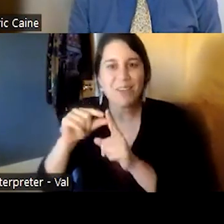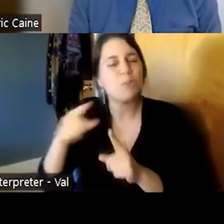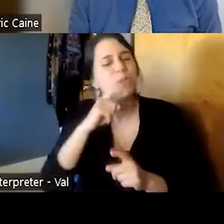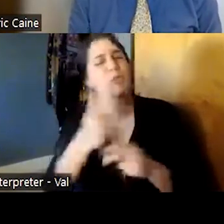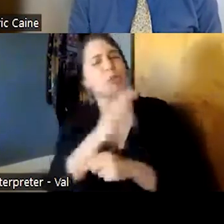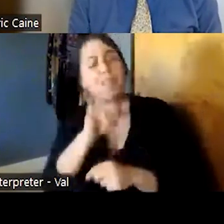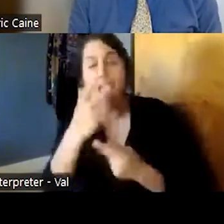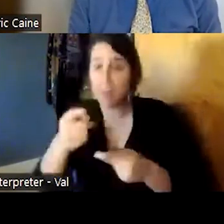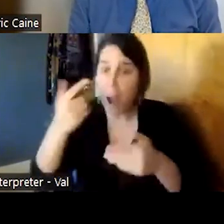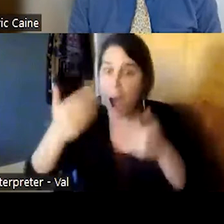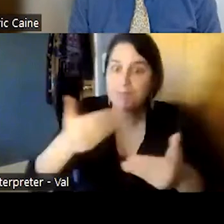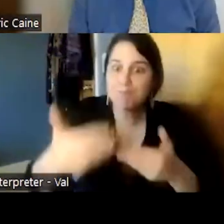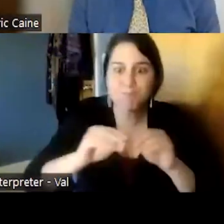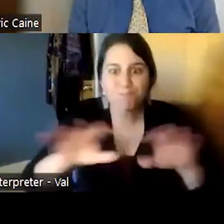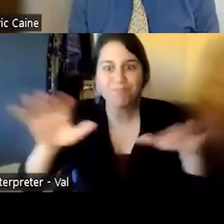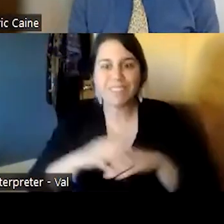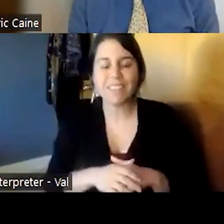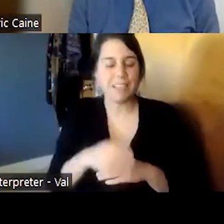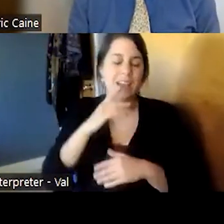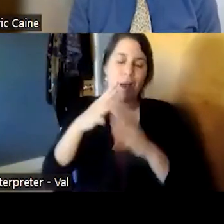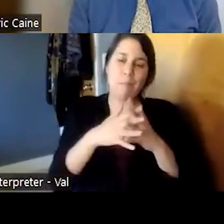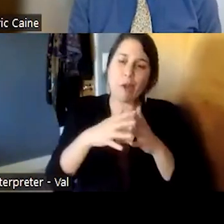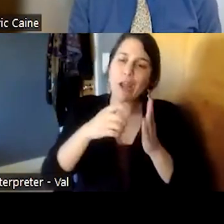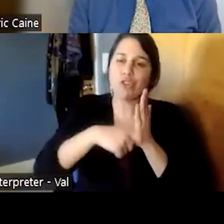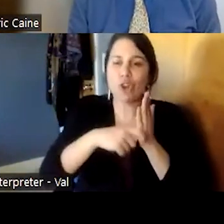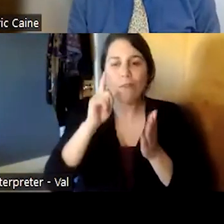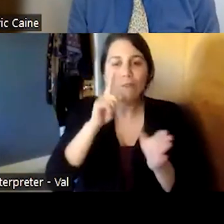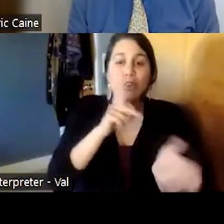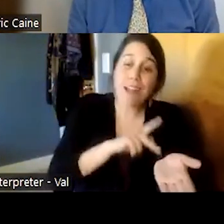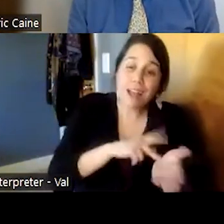in papers in the american journal of psychiatry and in the new england journal of medicine when